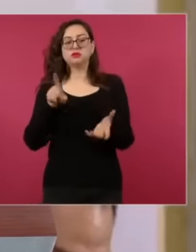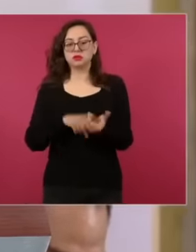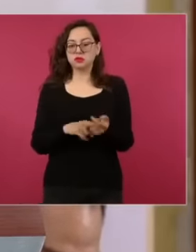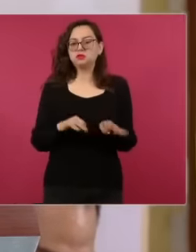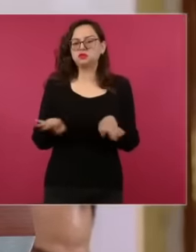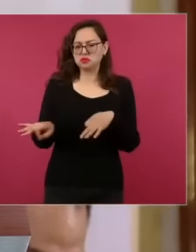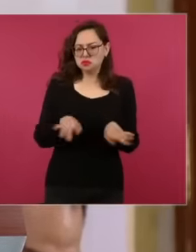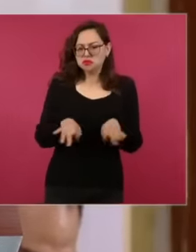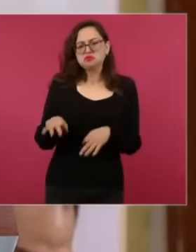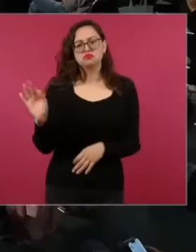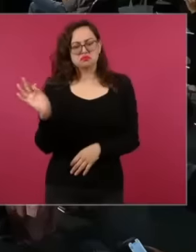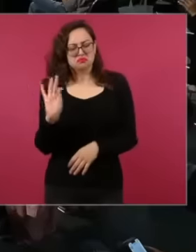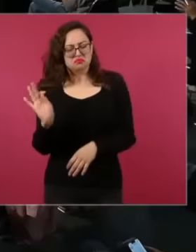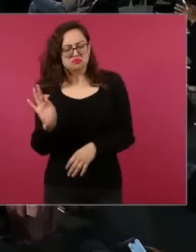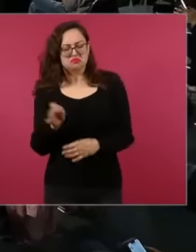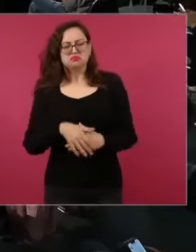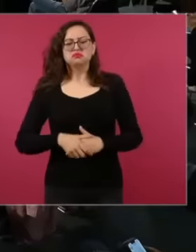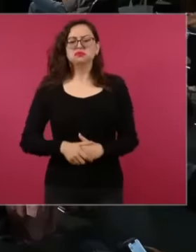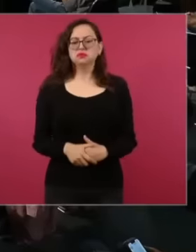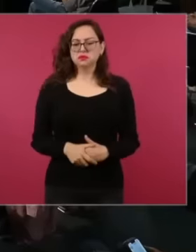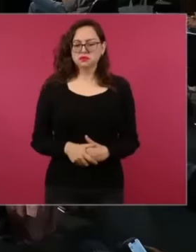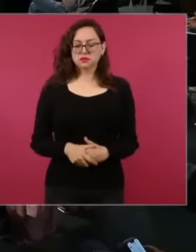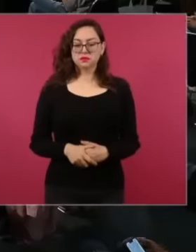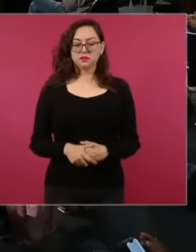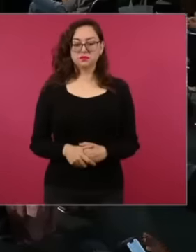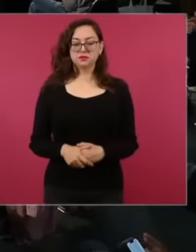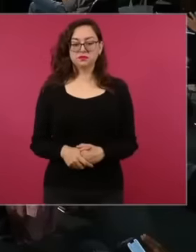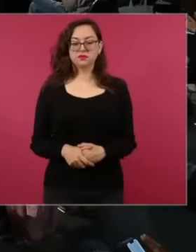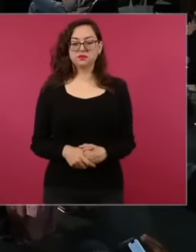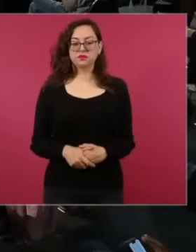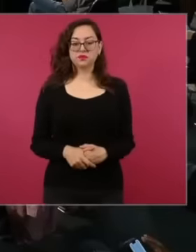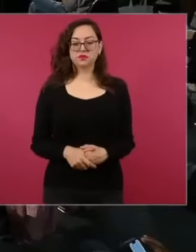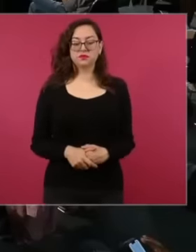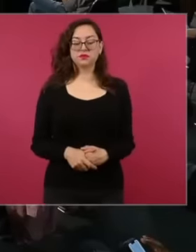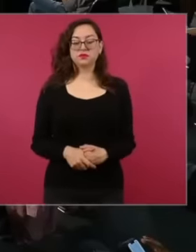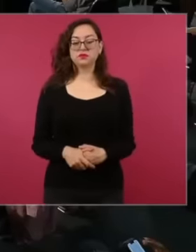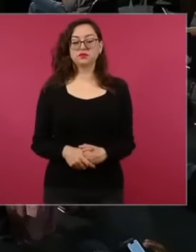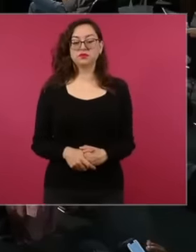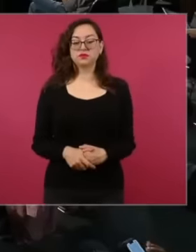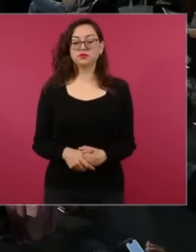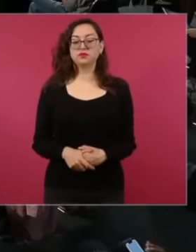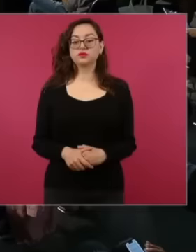yes 900 million for